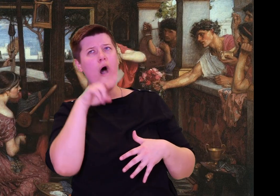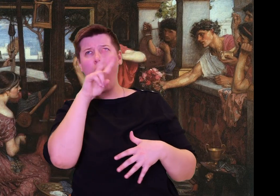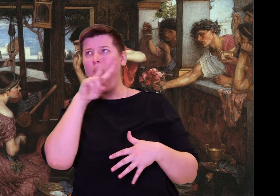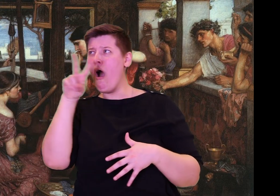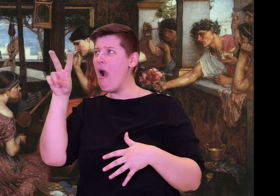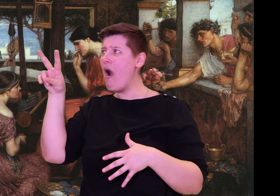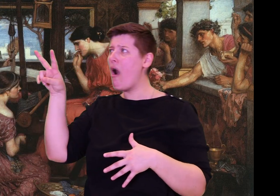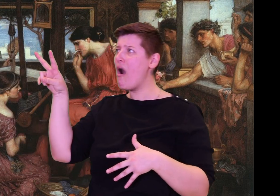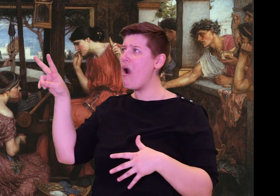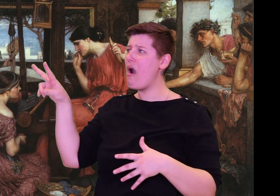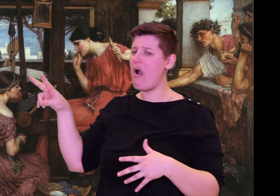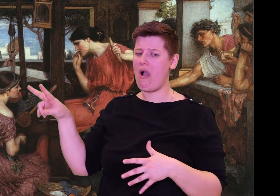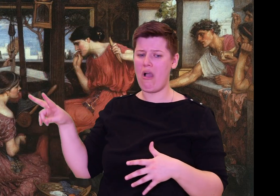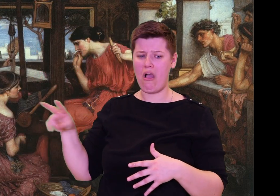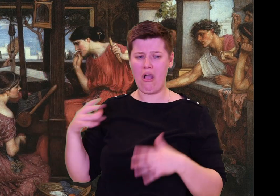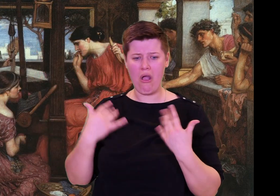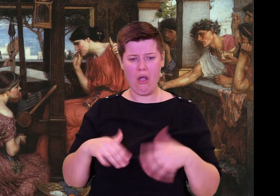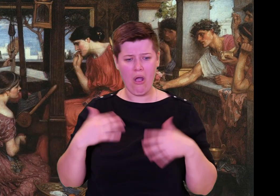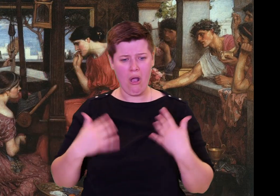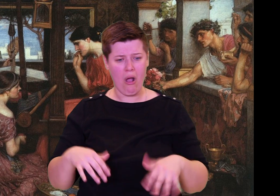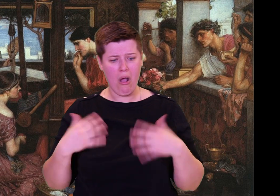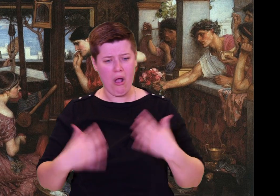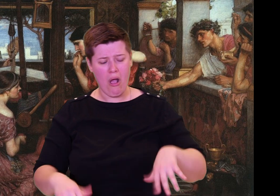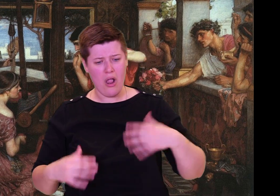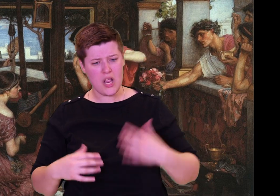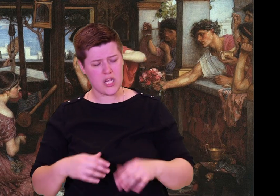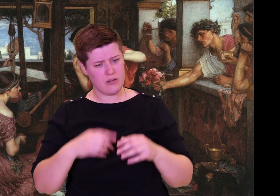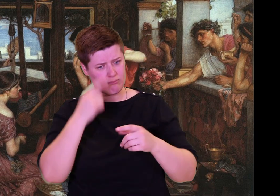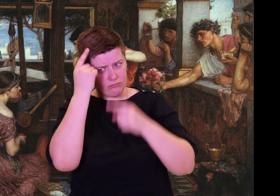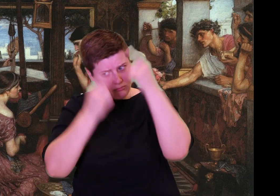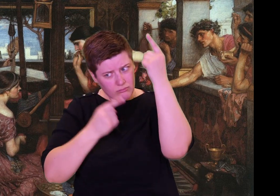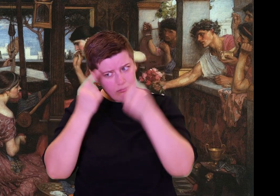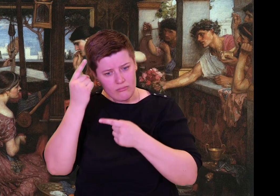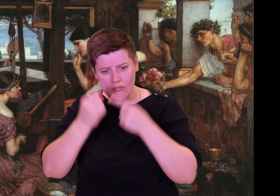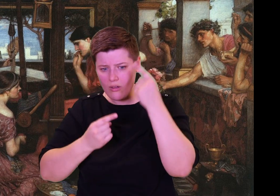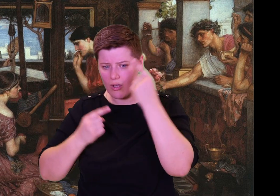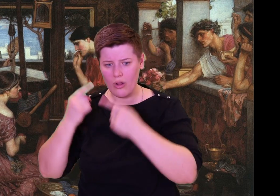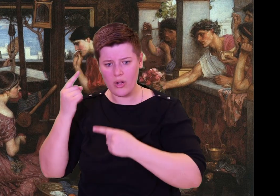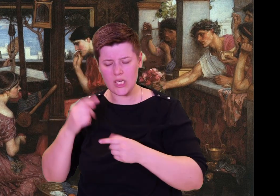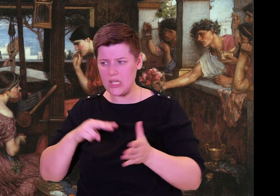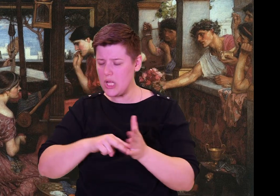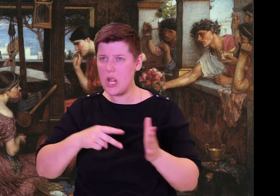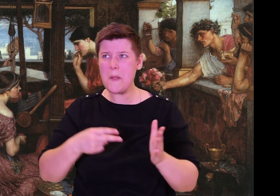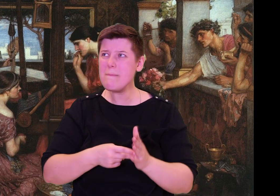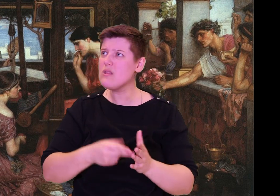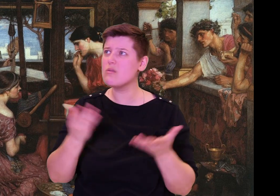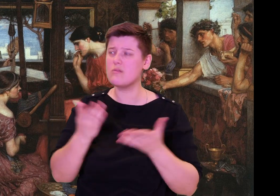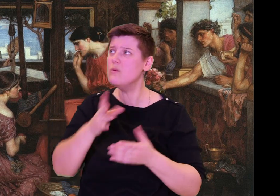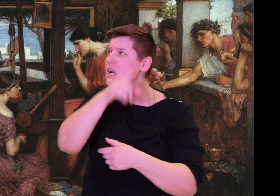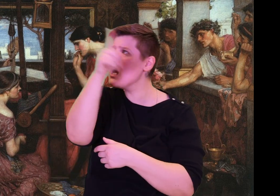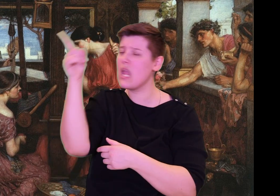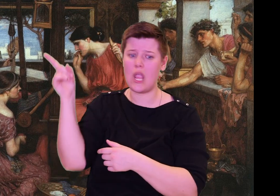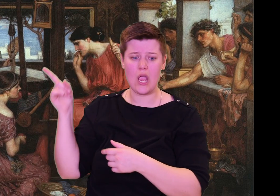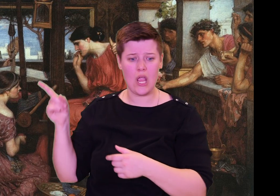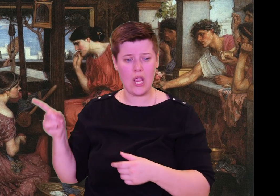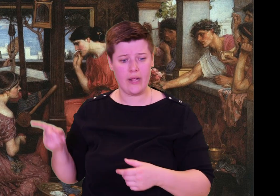this anymore. The gods and all of you already know. Just let me have a ship and